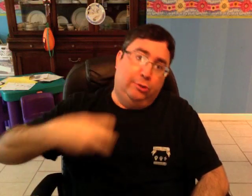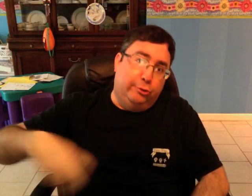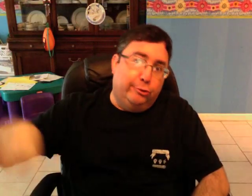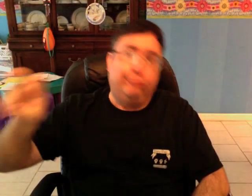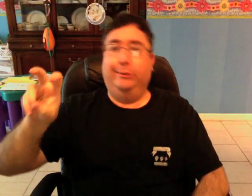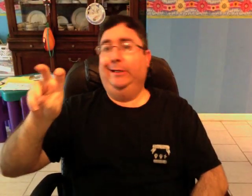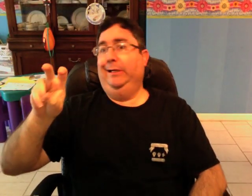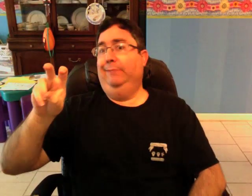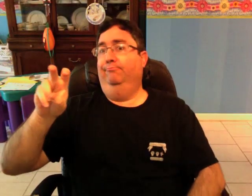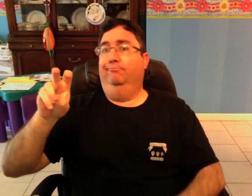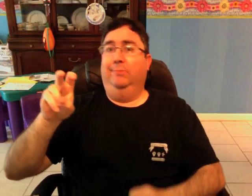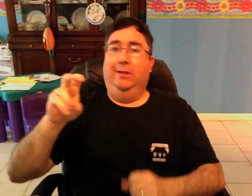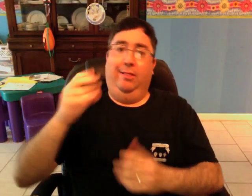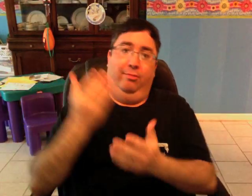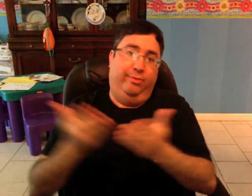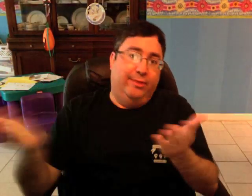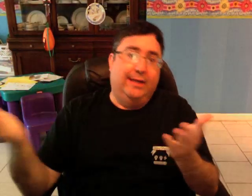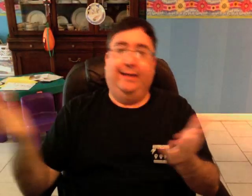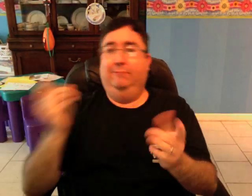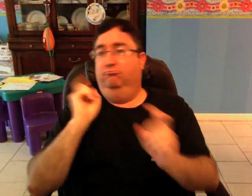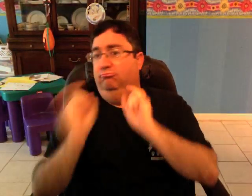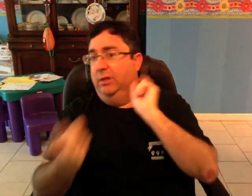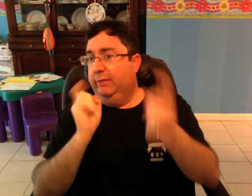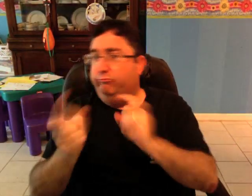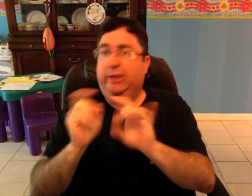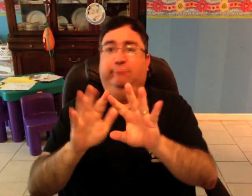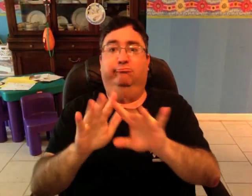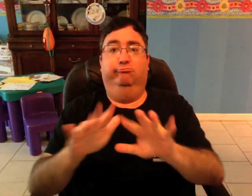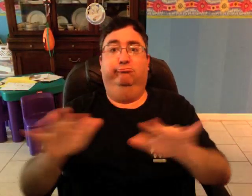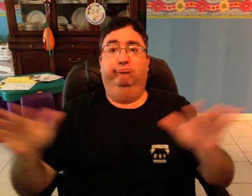they would get rewards, such as trips, gifts, items, and so on.